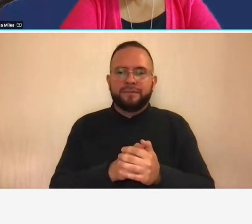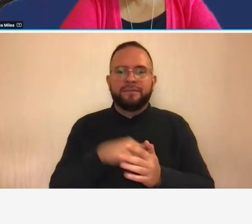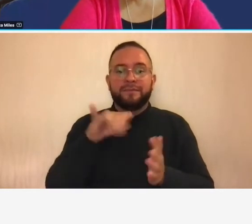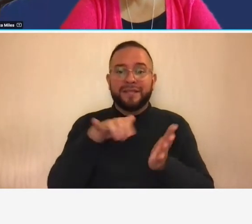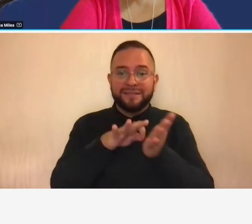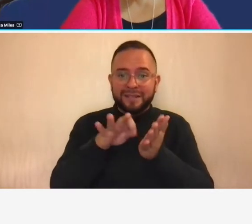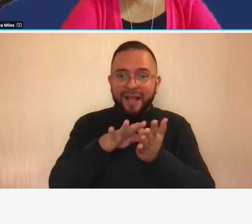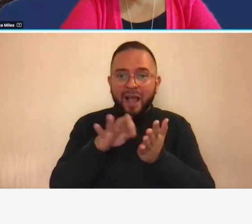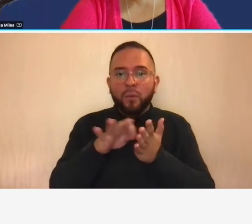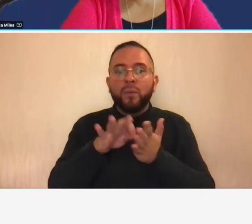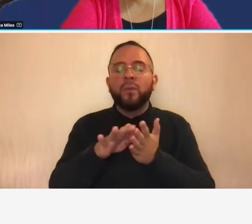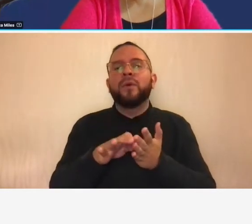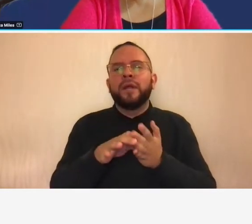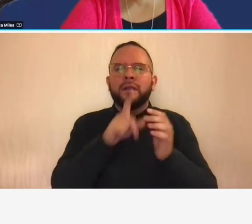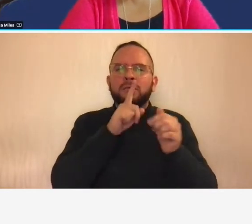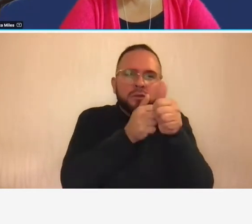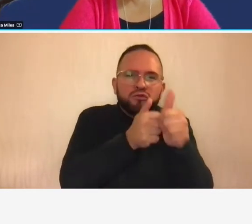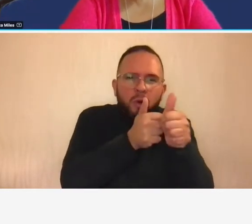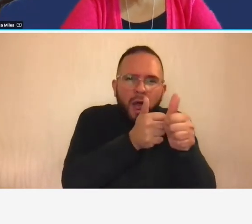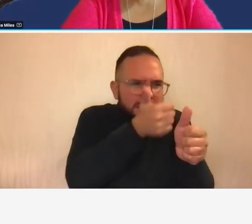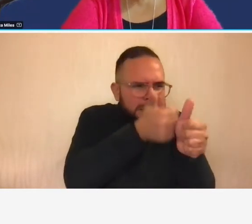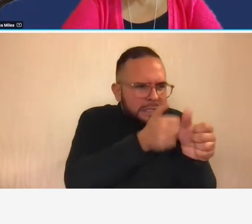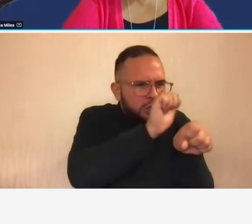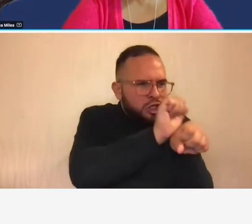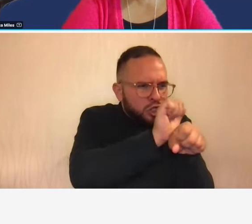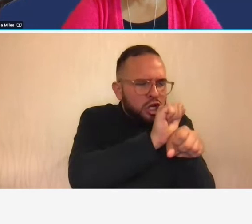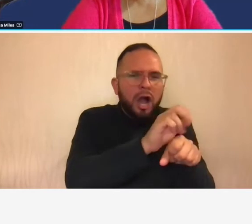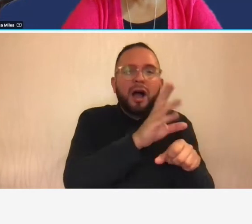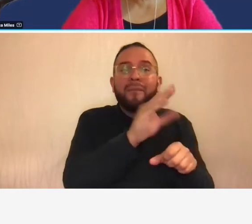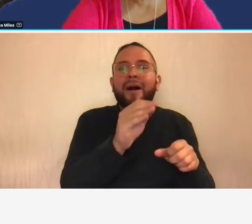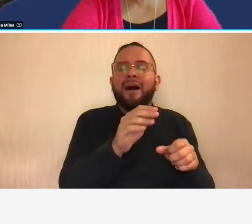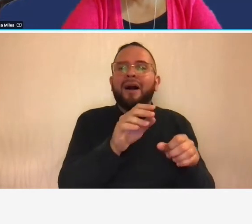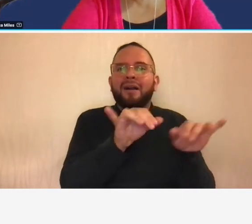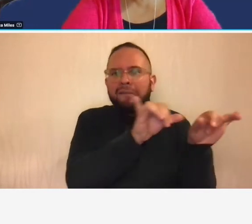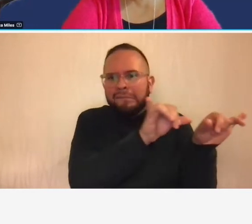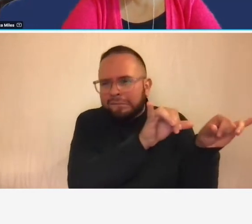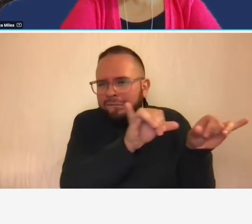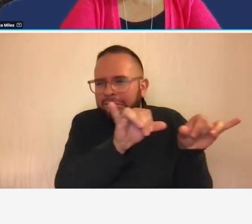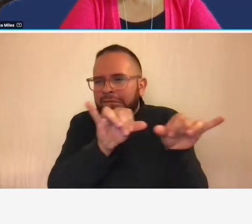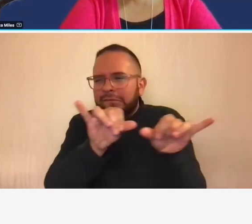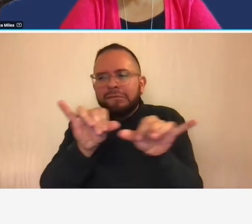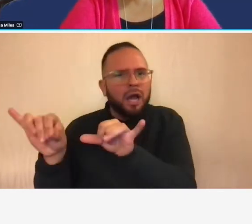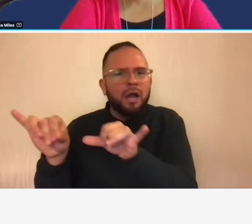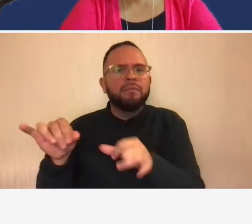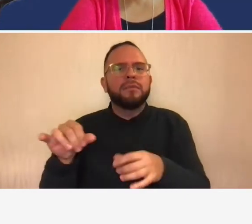revenues by job enables standardized reporting of the profitability by job for an accounting system